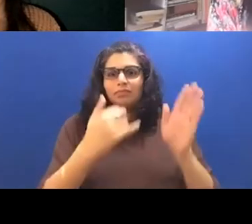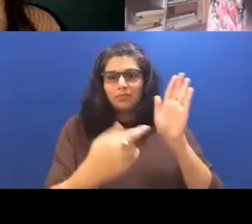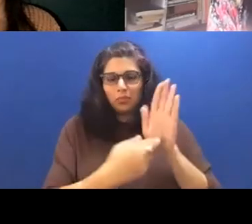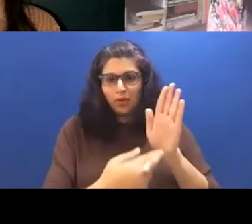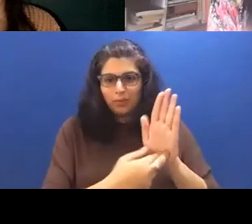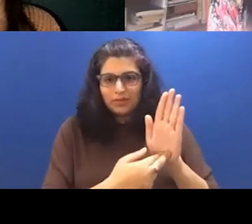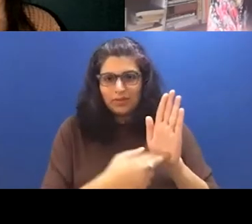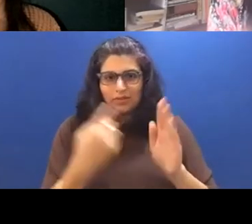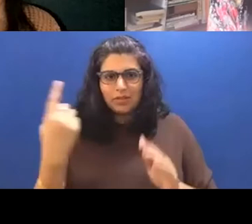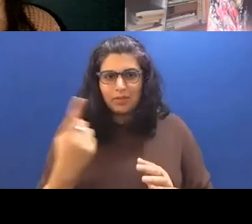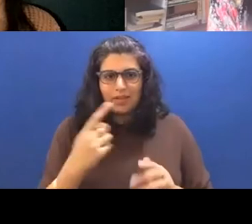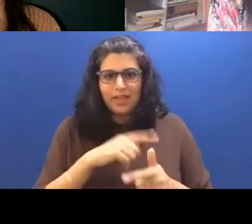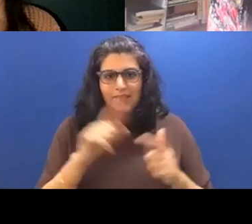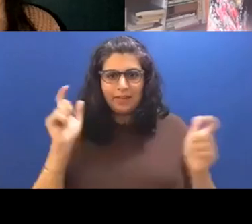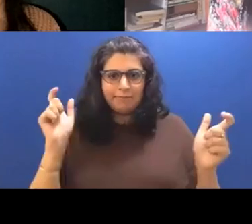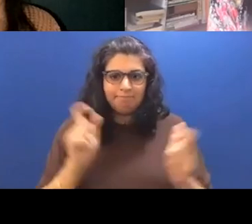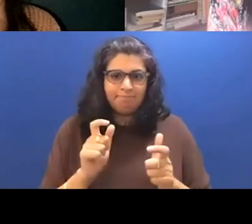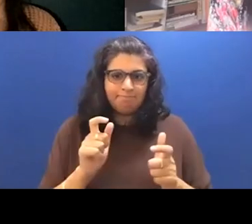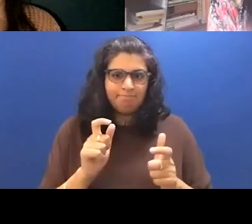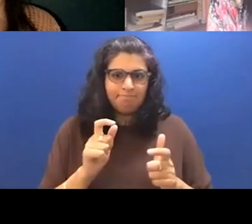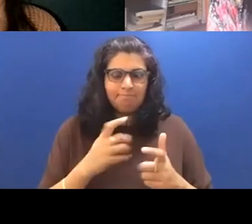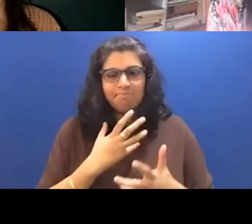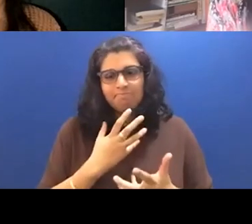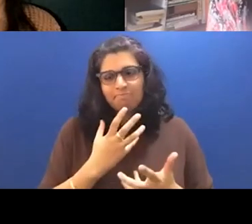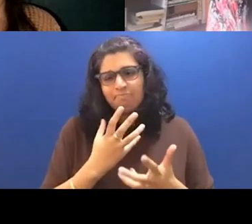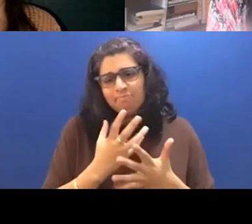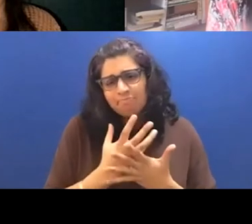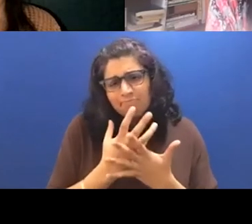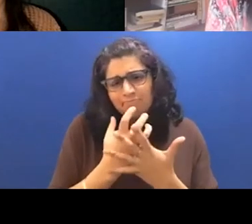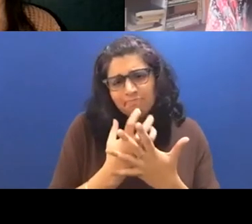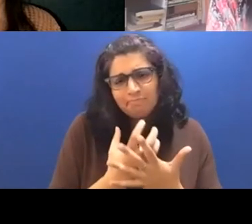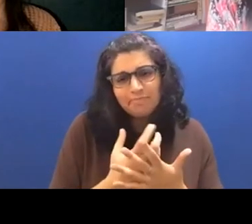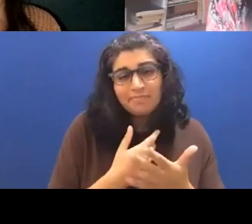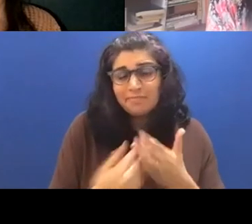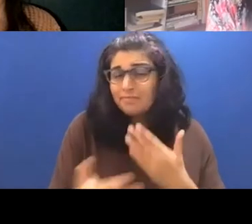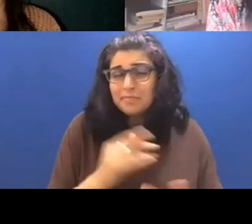maybe shrinking this desire that she has, however small, you know, this is a childhood